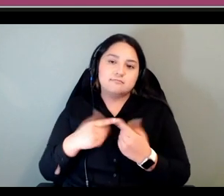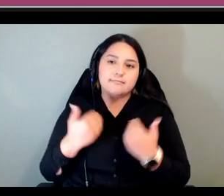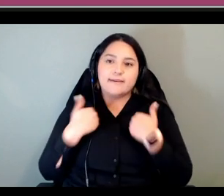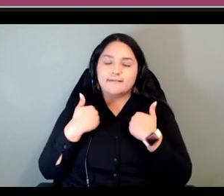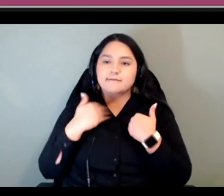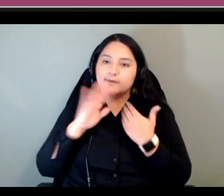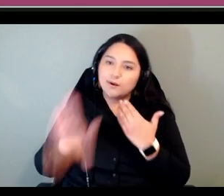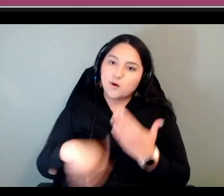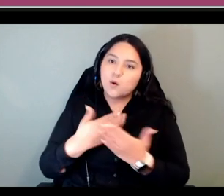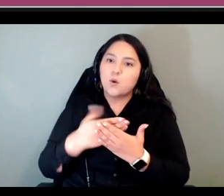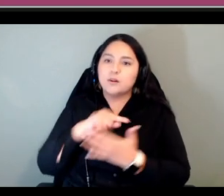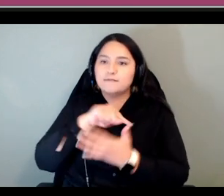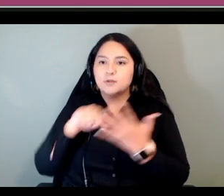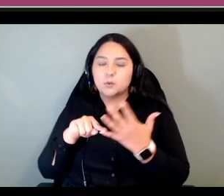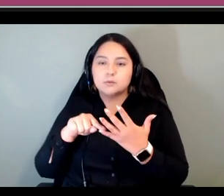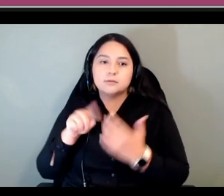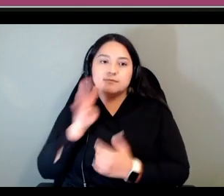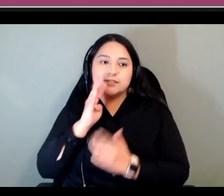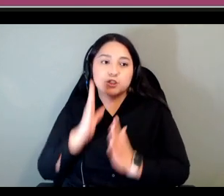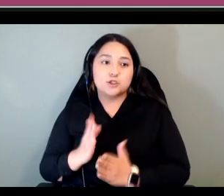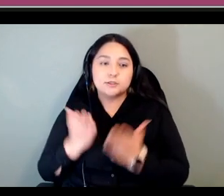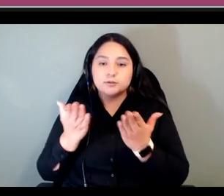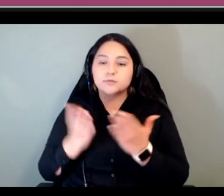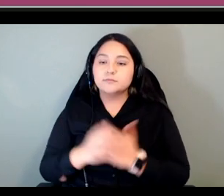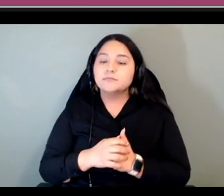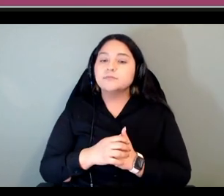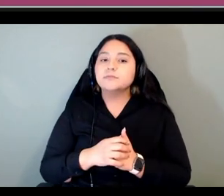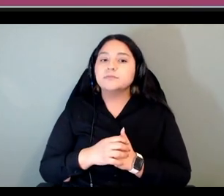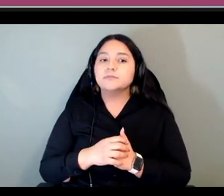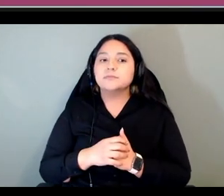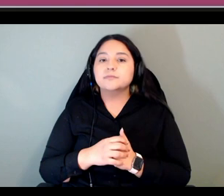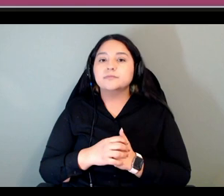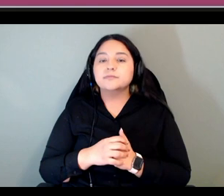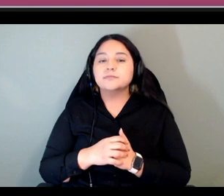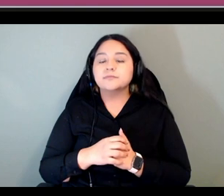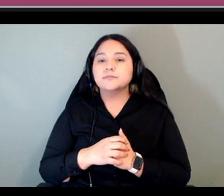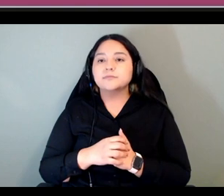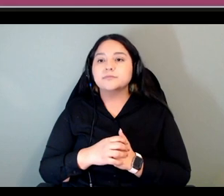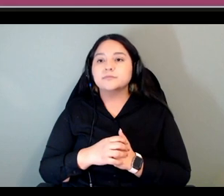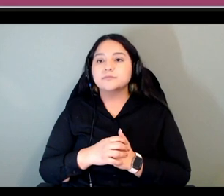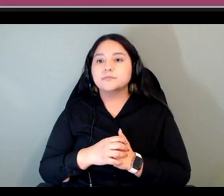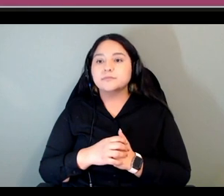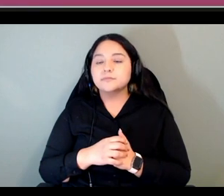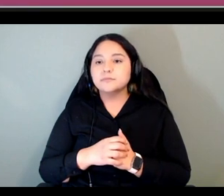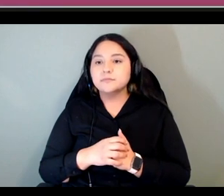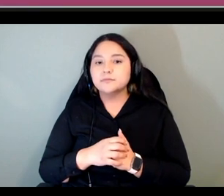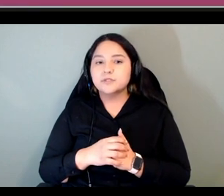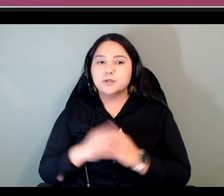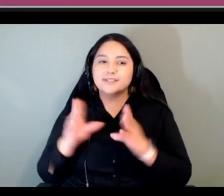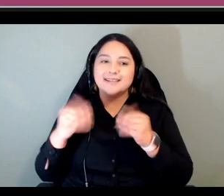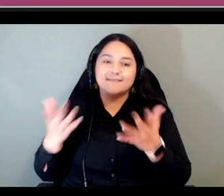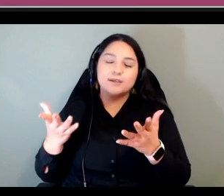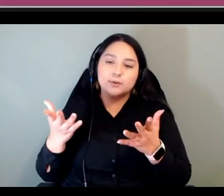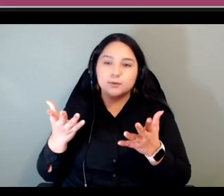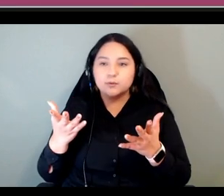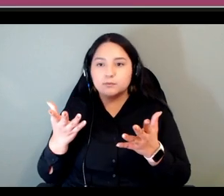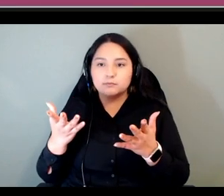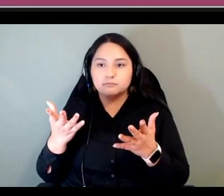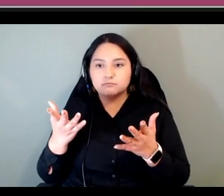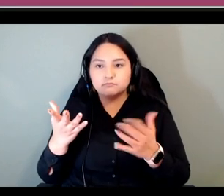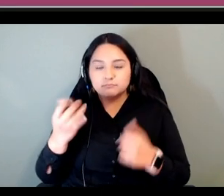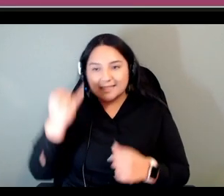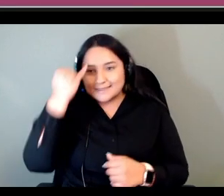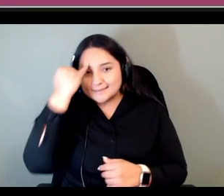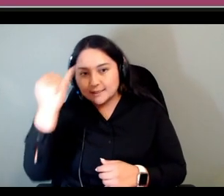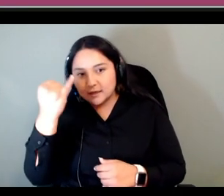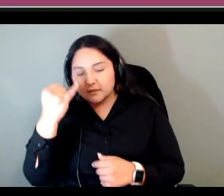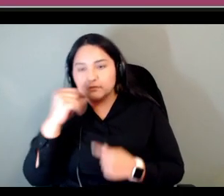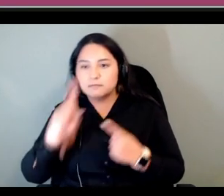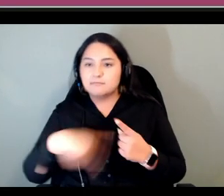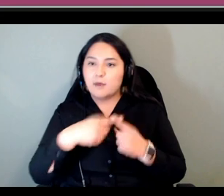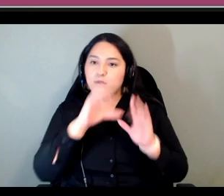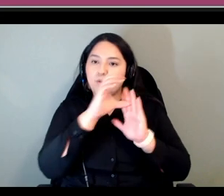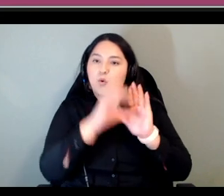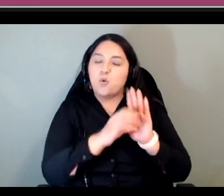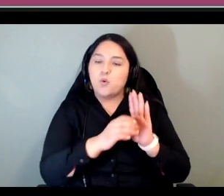represented here um so just to give you guys an idea of the courses what what they're about